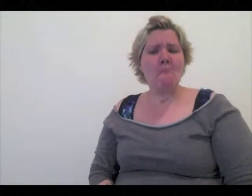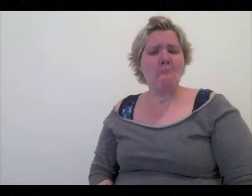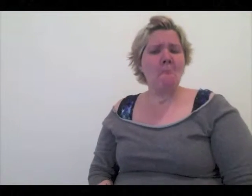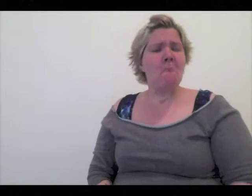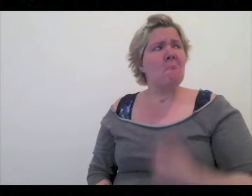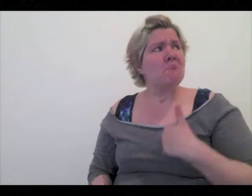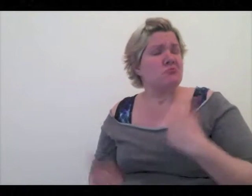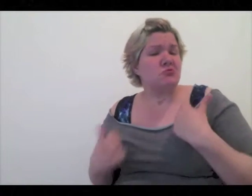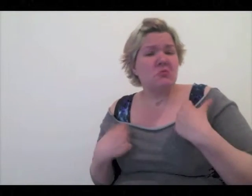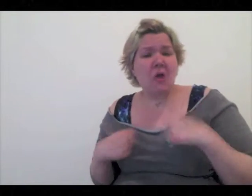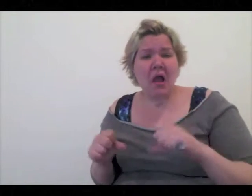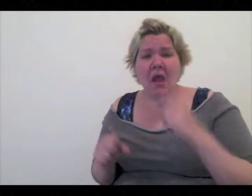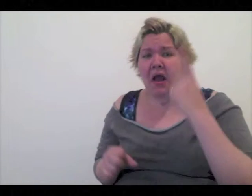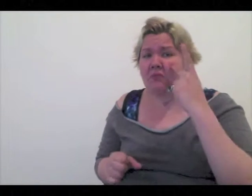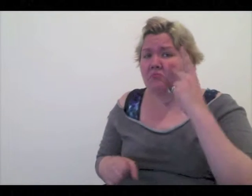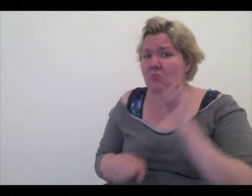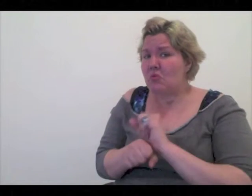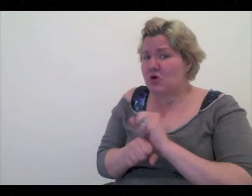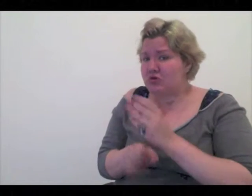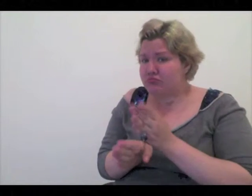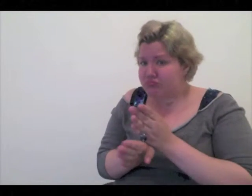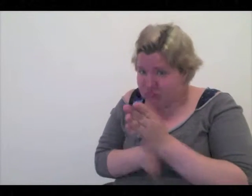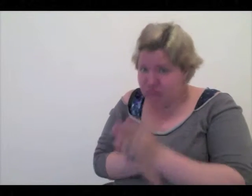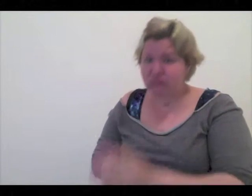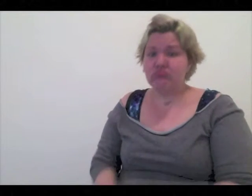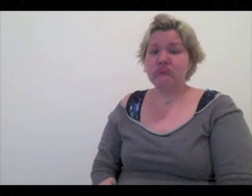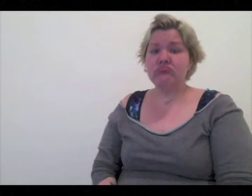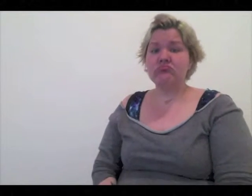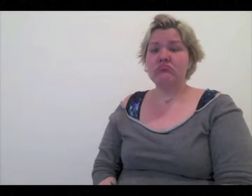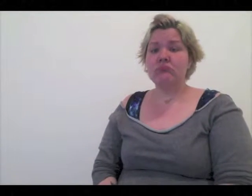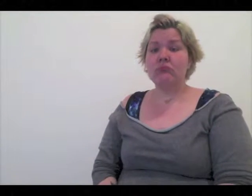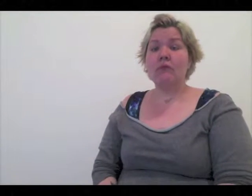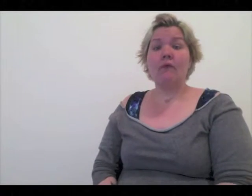I thought I could try to make a career out of it.